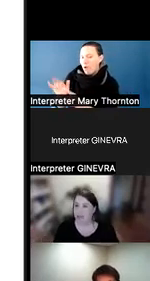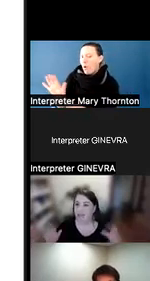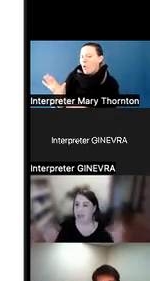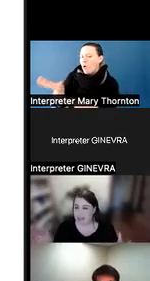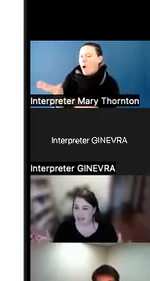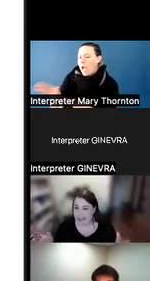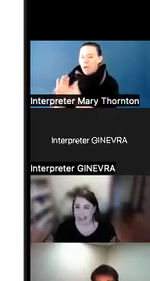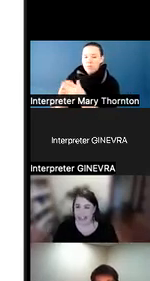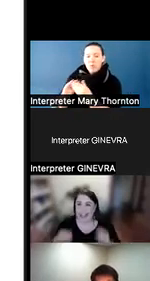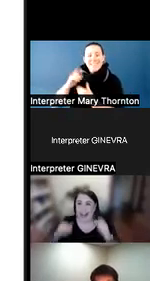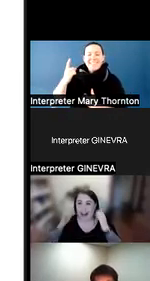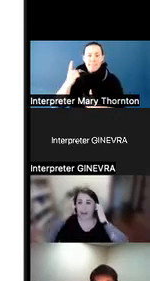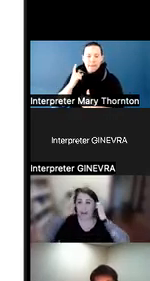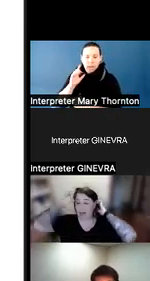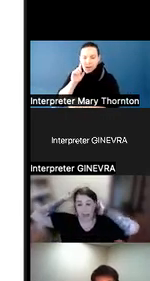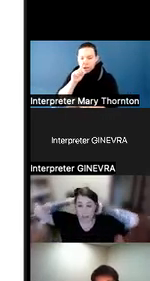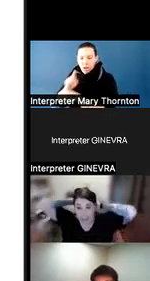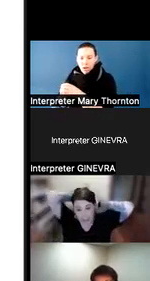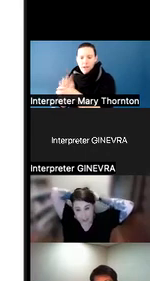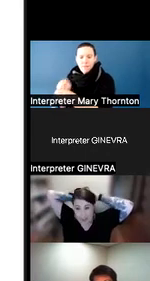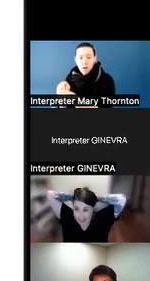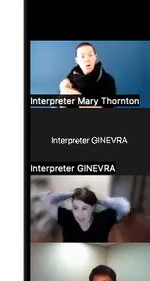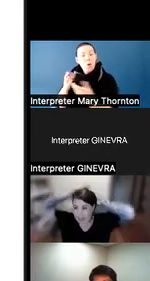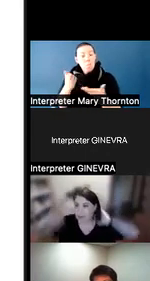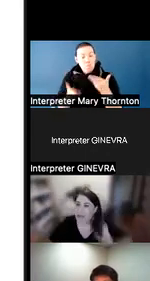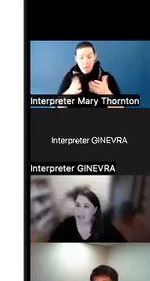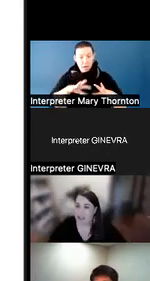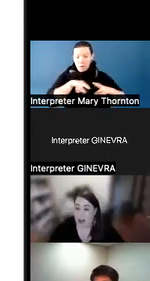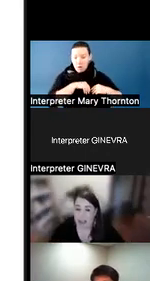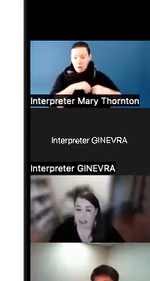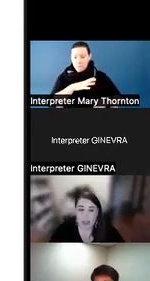something like that. And maybe that's OK, and maybe it's not.